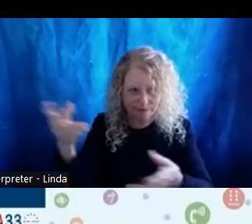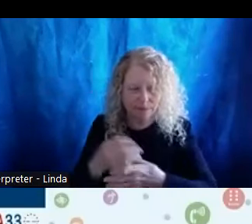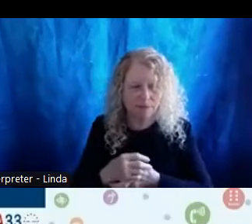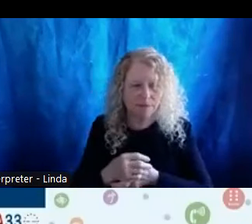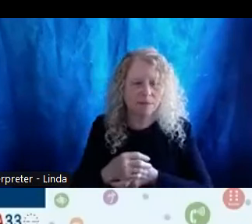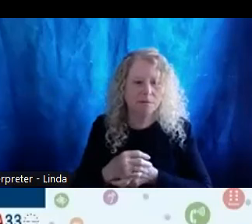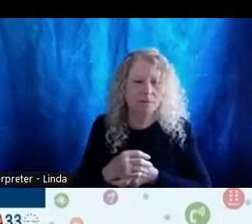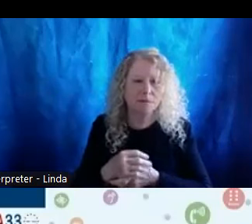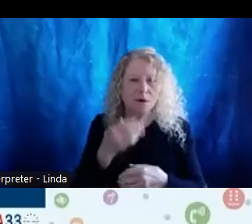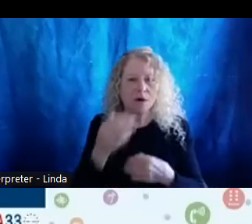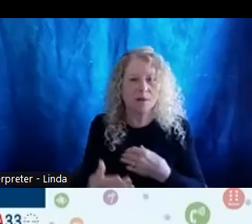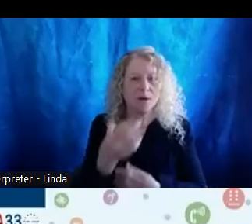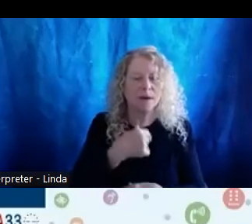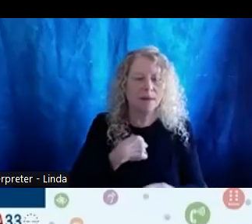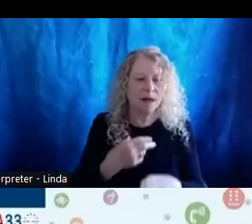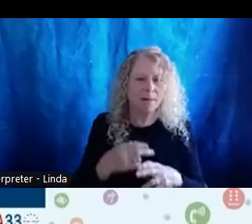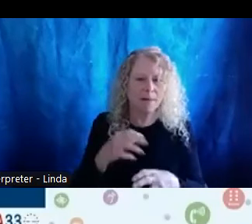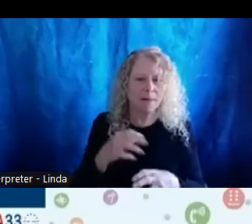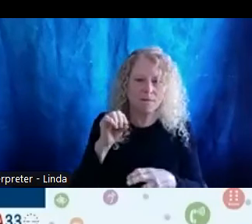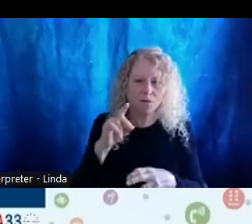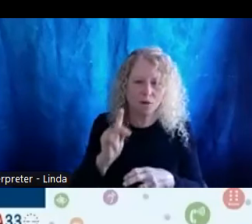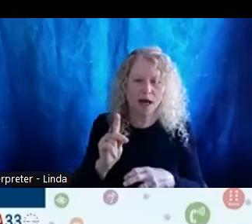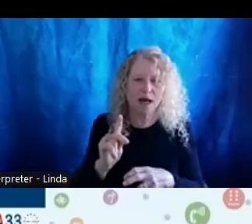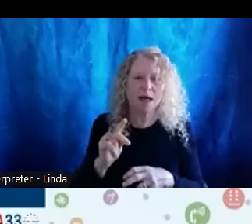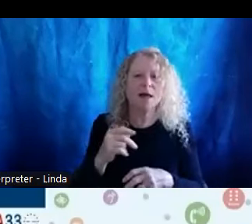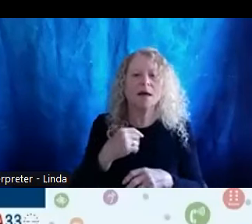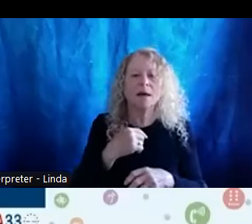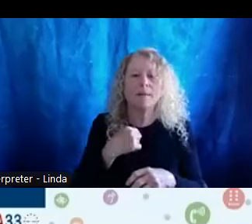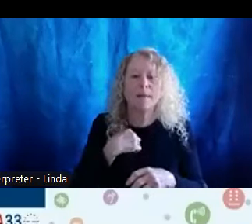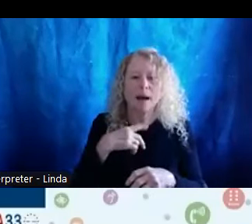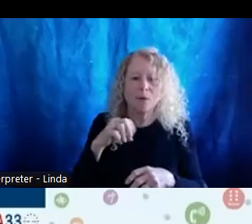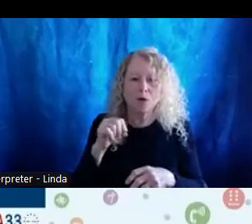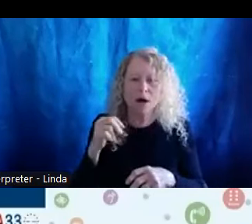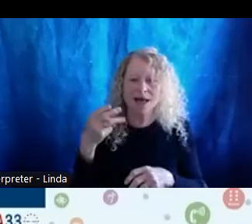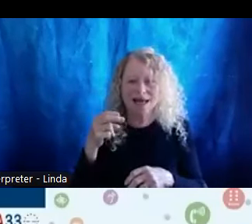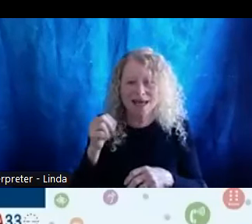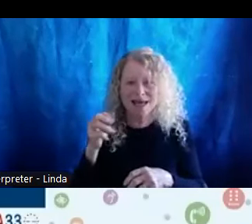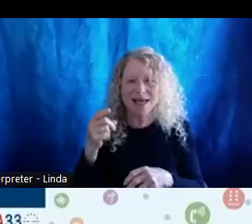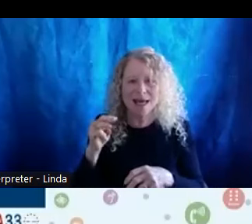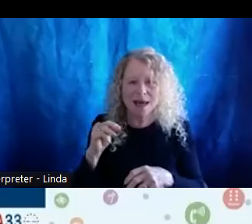Good morning, all. My name is Frank Tagore Sardiña Miles. My pronouns are he, him, his, ???.